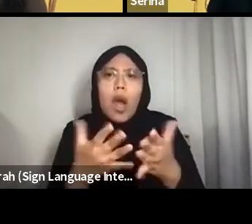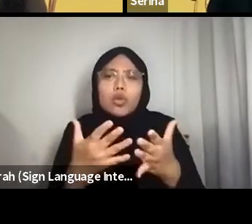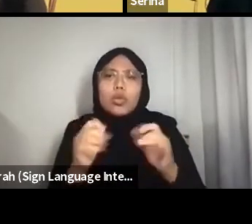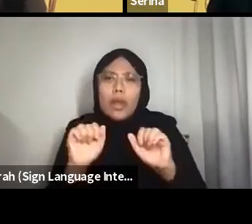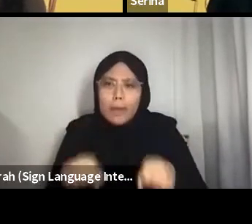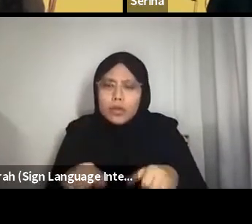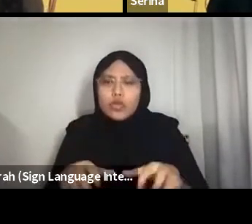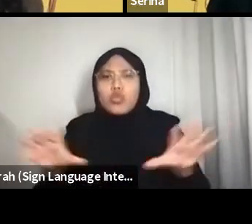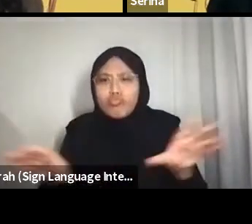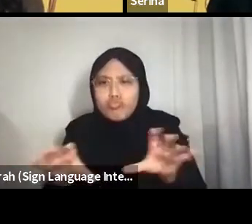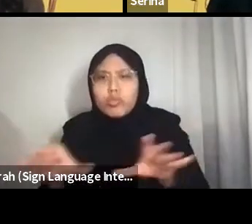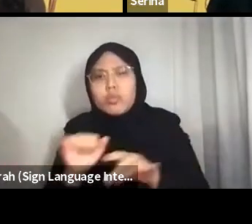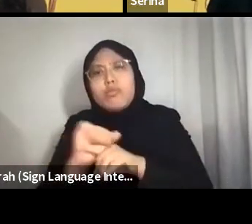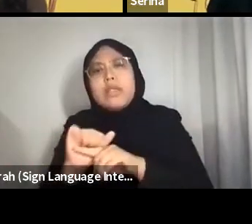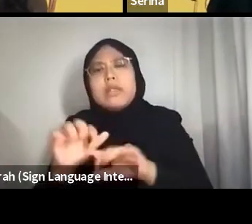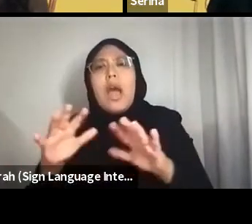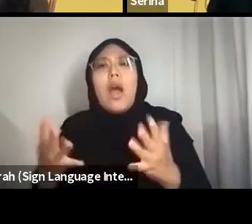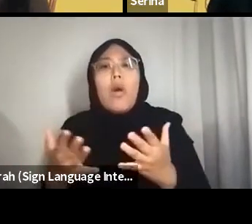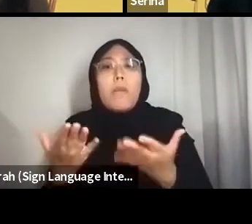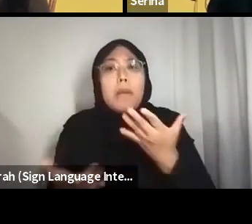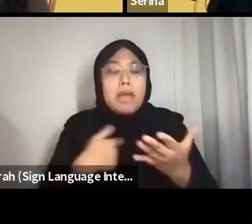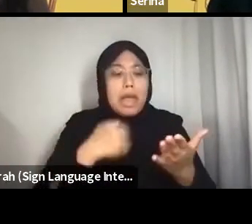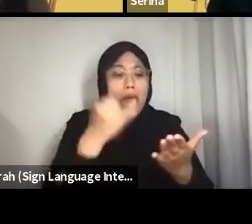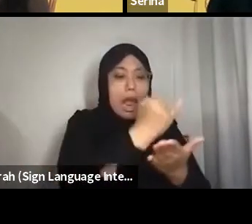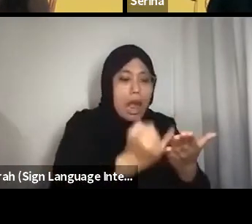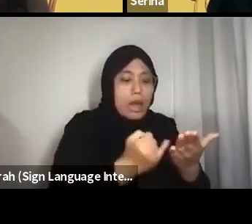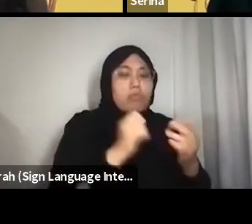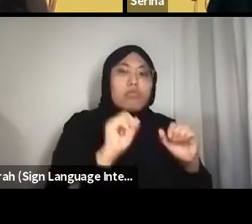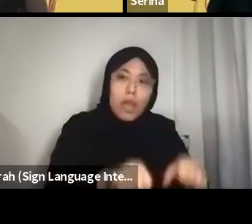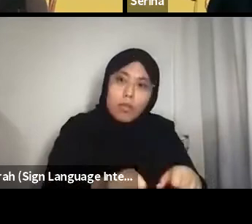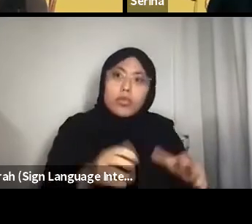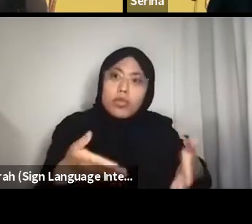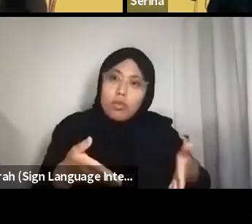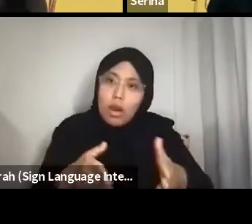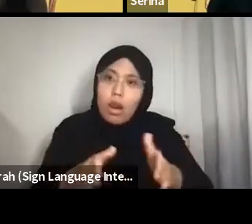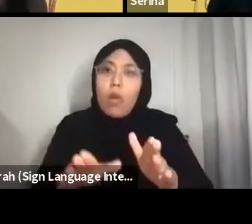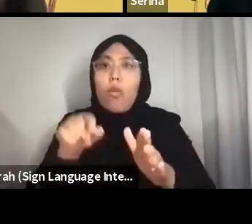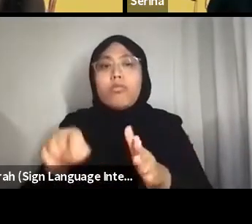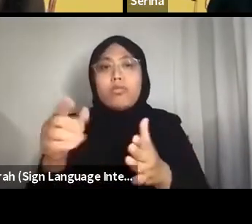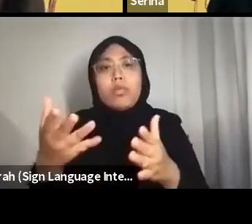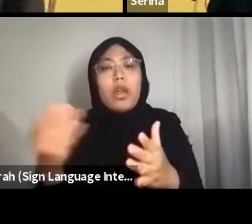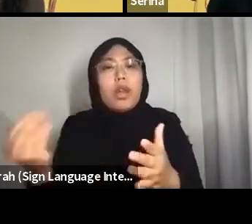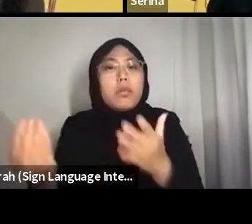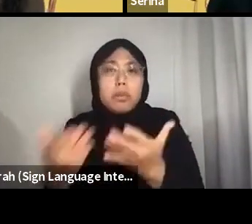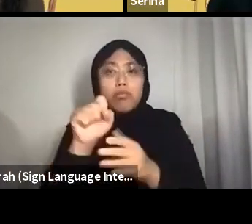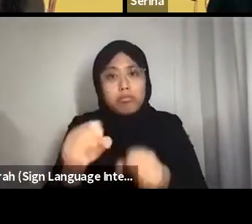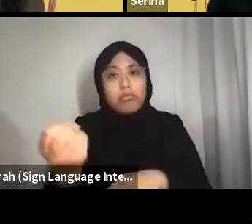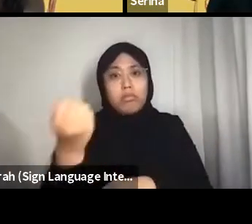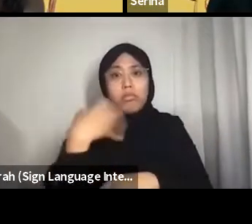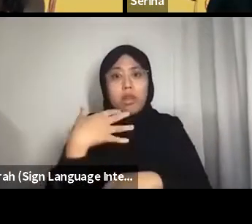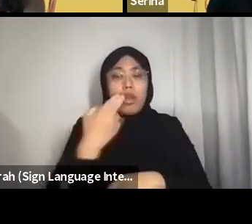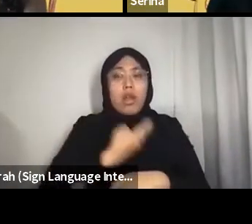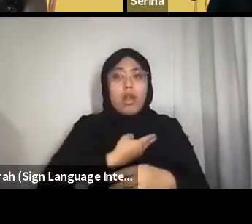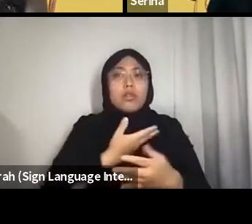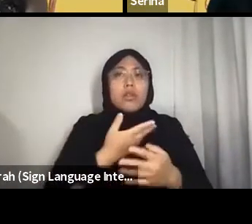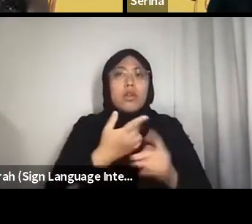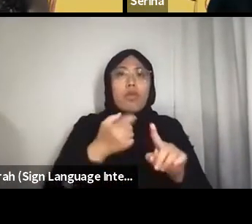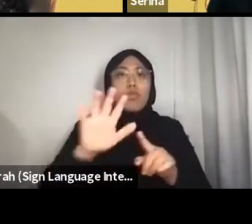And maybe the role that art can play, perhaps you can tell us based on your own art practice?